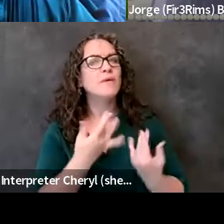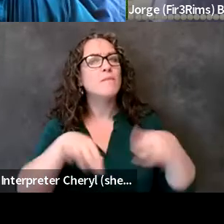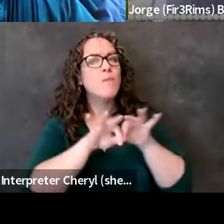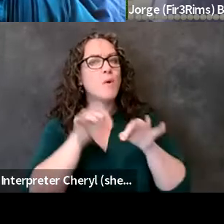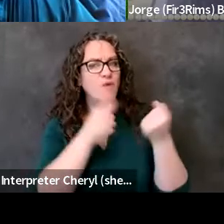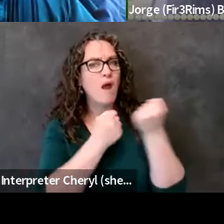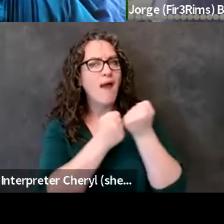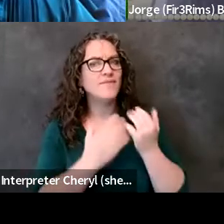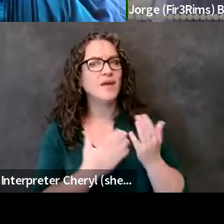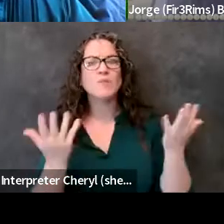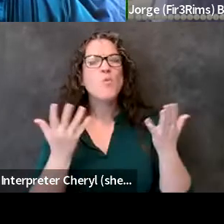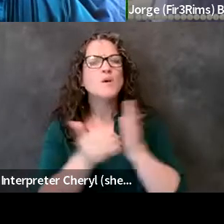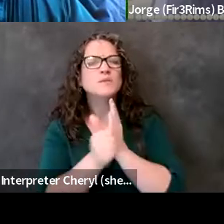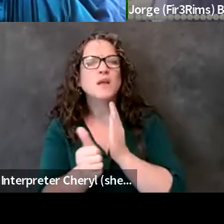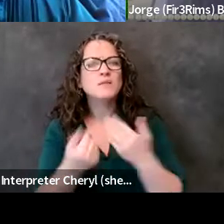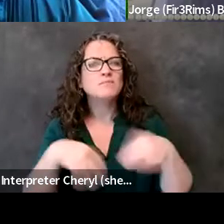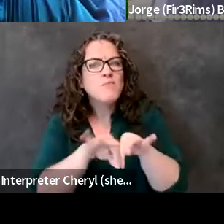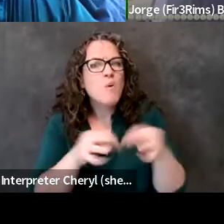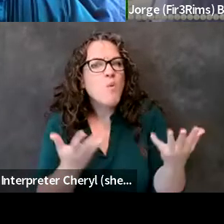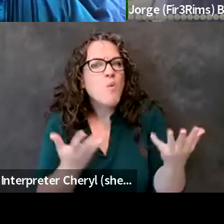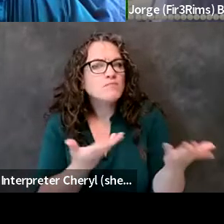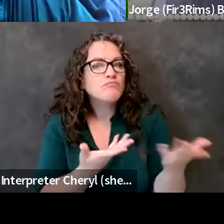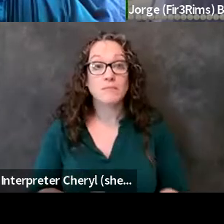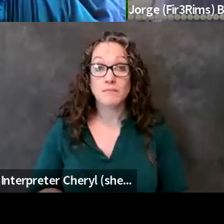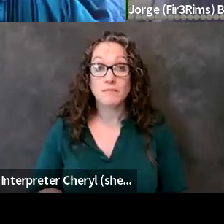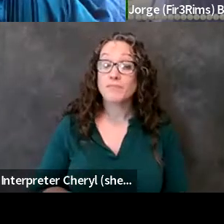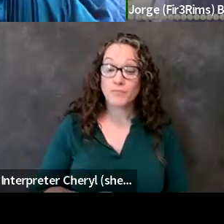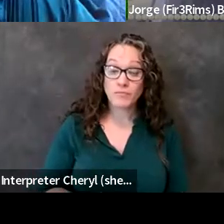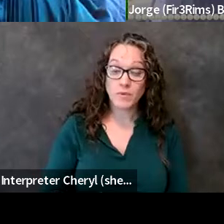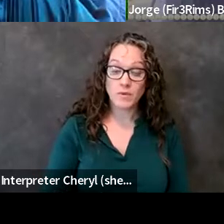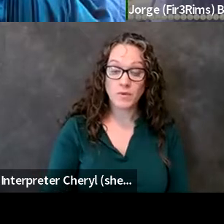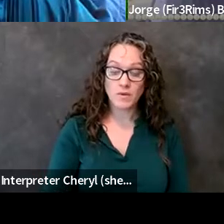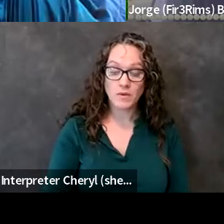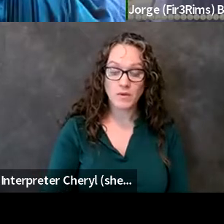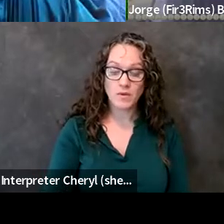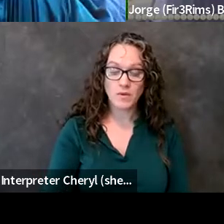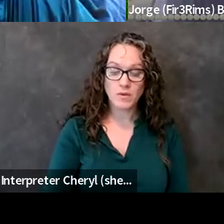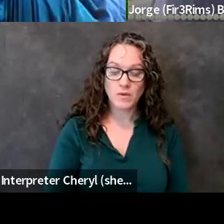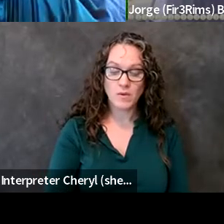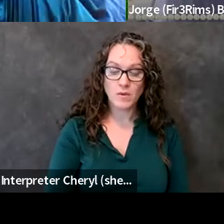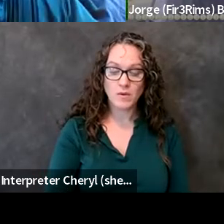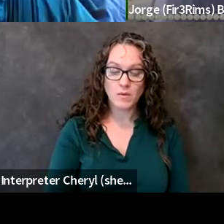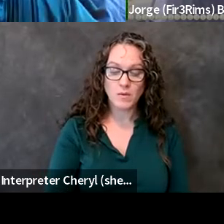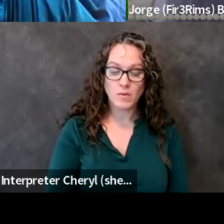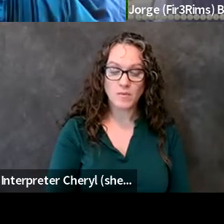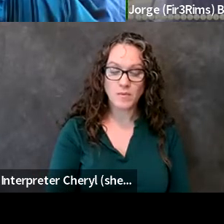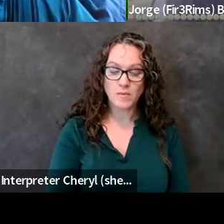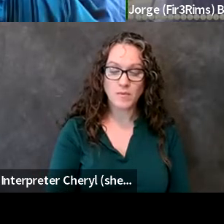i think that you know being able to um to tell others um